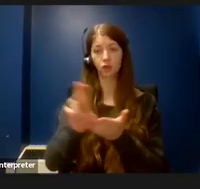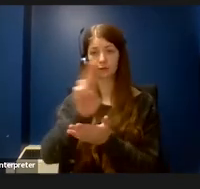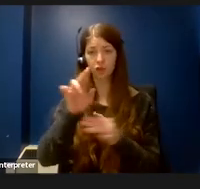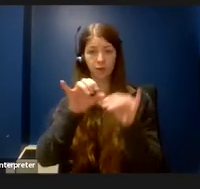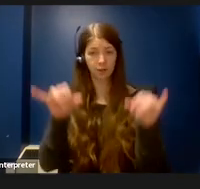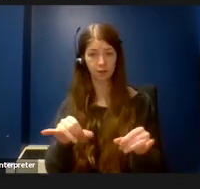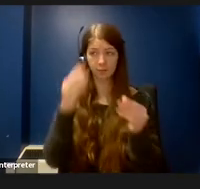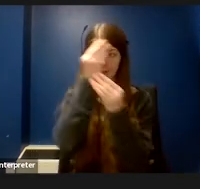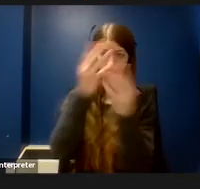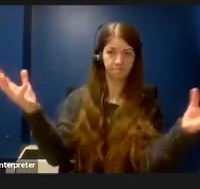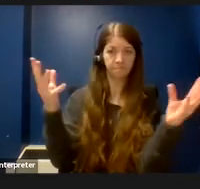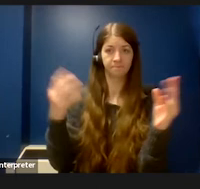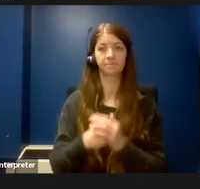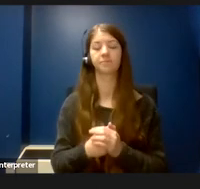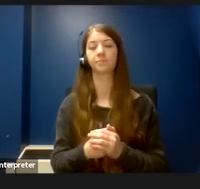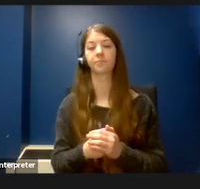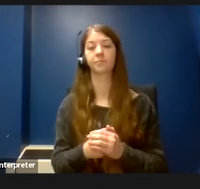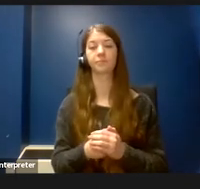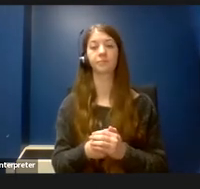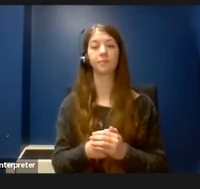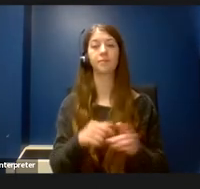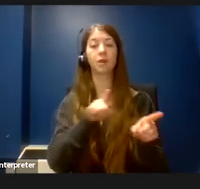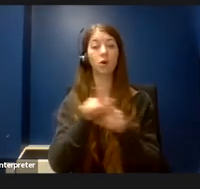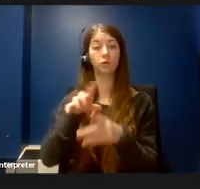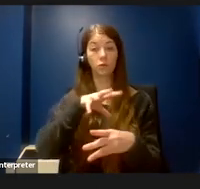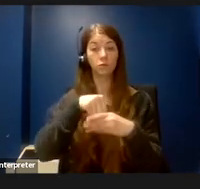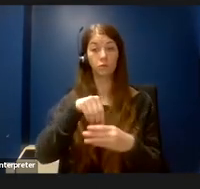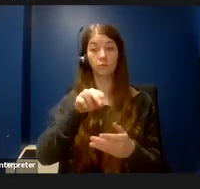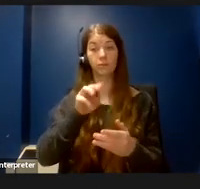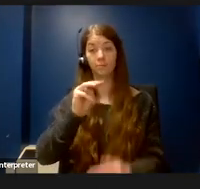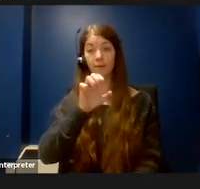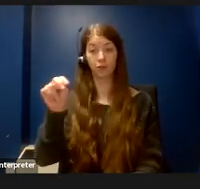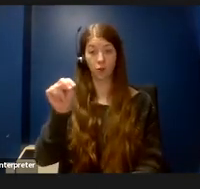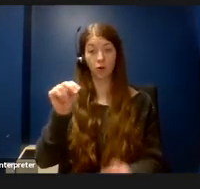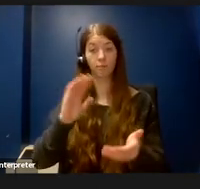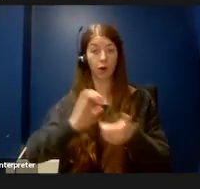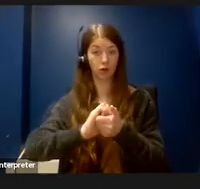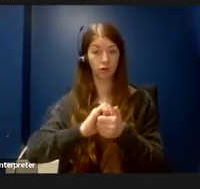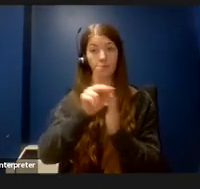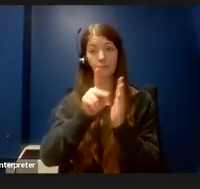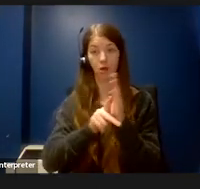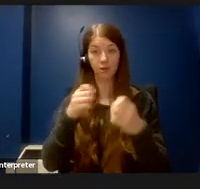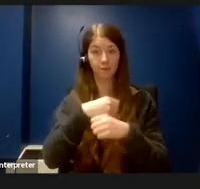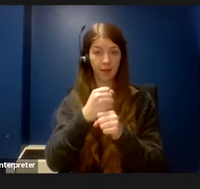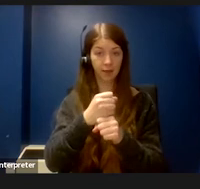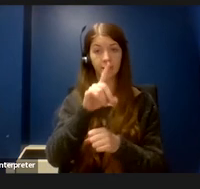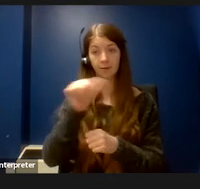I am also part of the Minnesota Partners in Policy Making disability leadership training program this year.